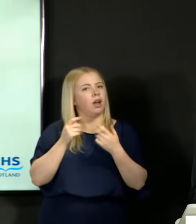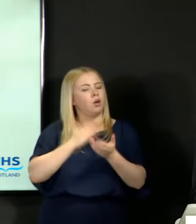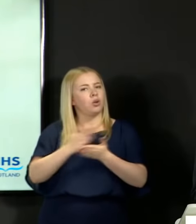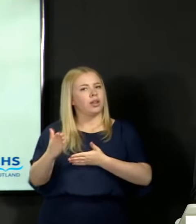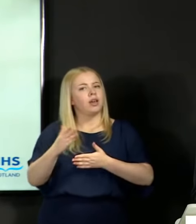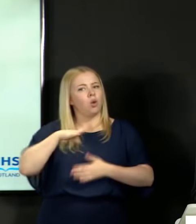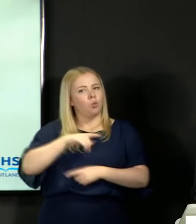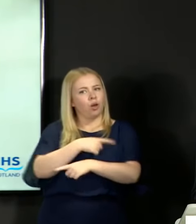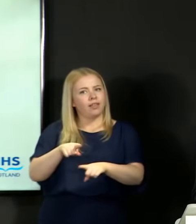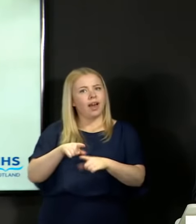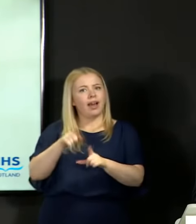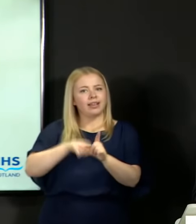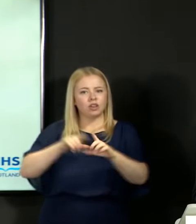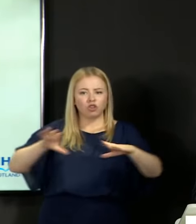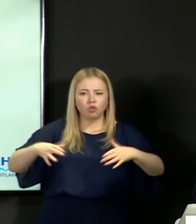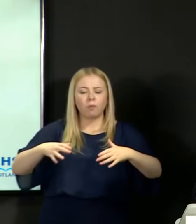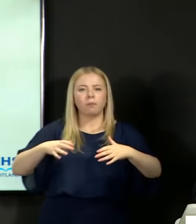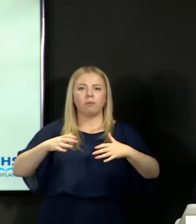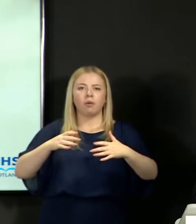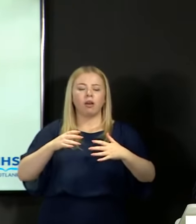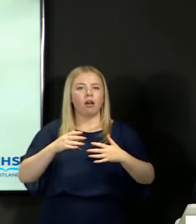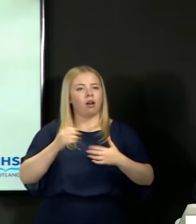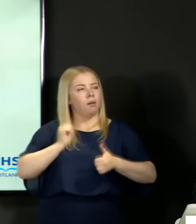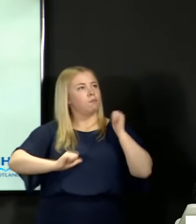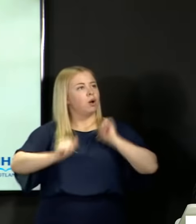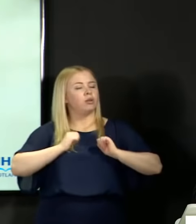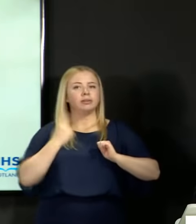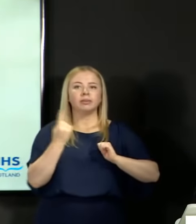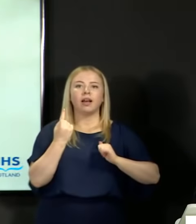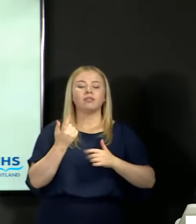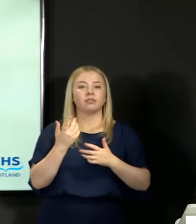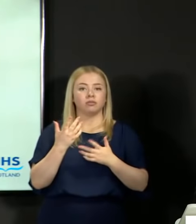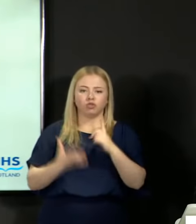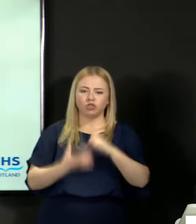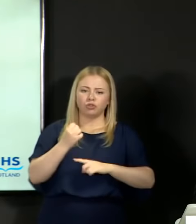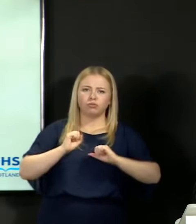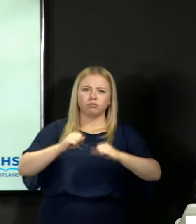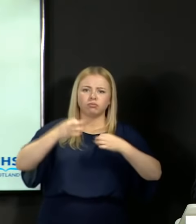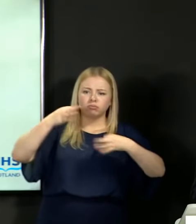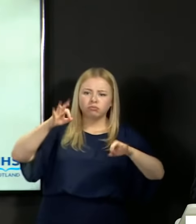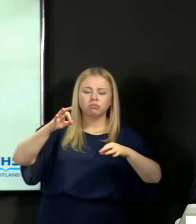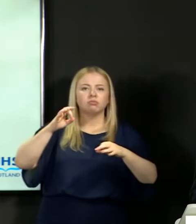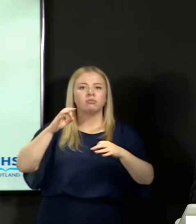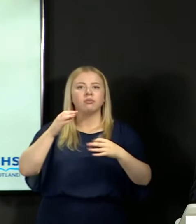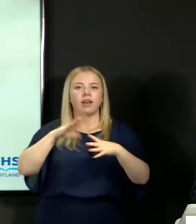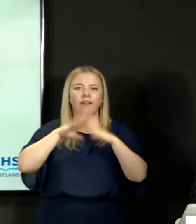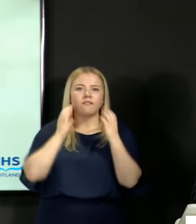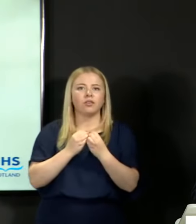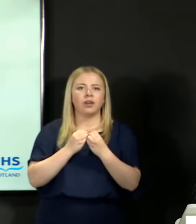cohort to be able to hold their heads high and gain the qualifications and awards that they deserve after many years of